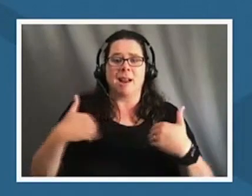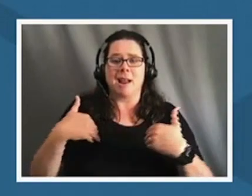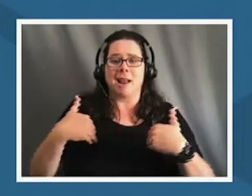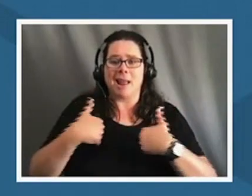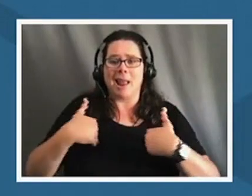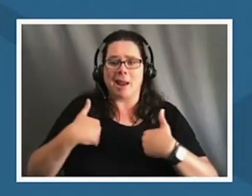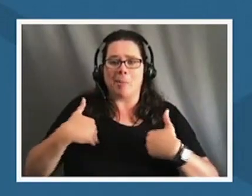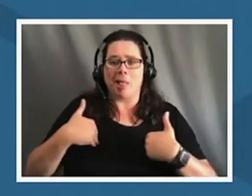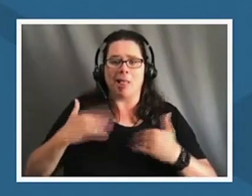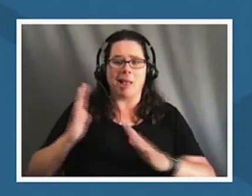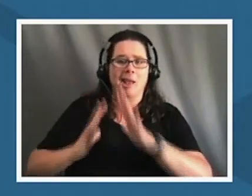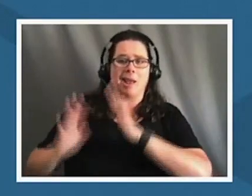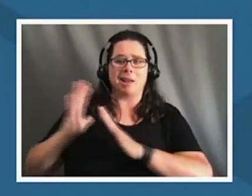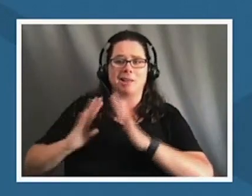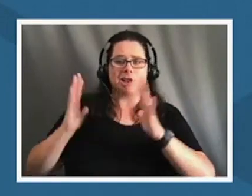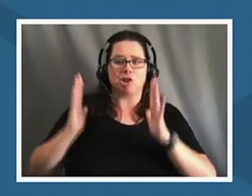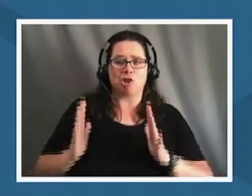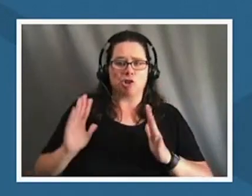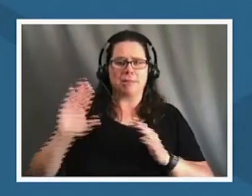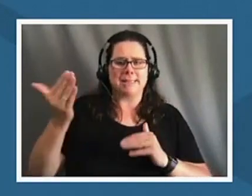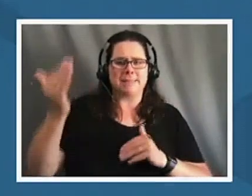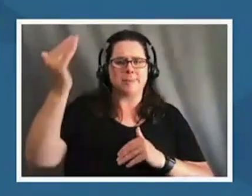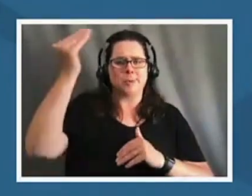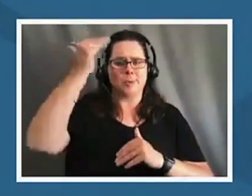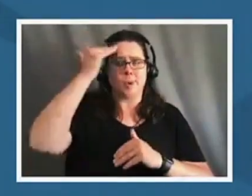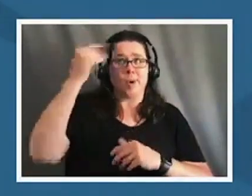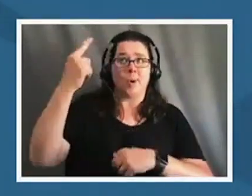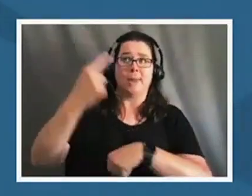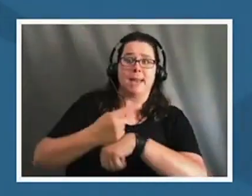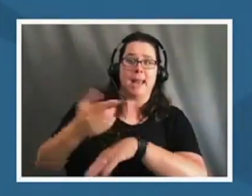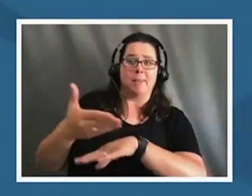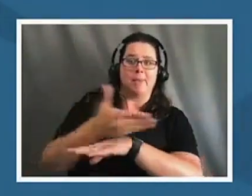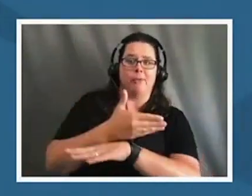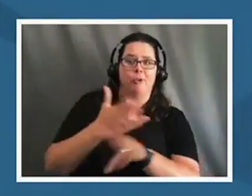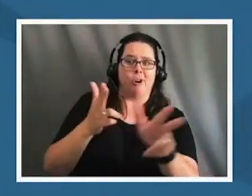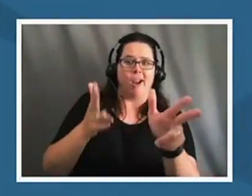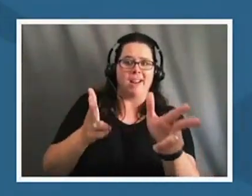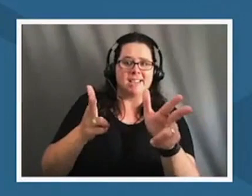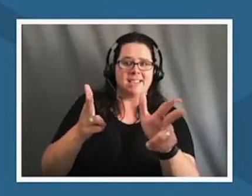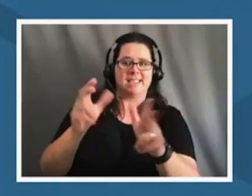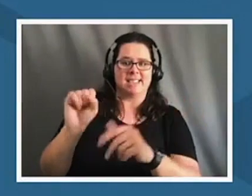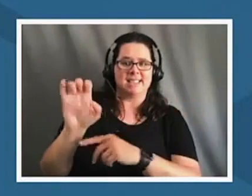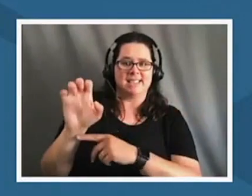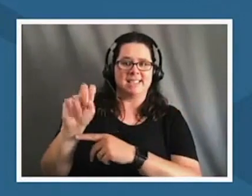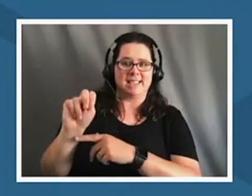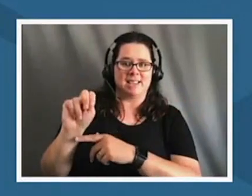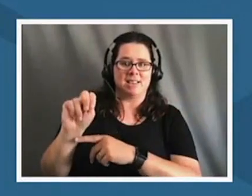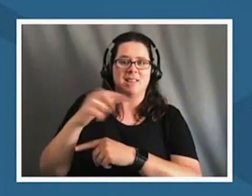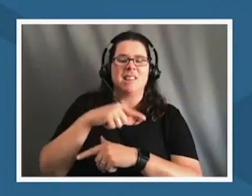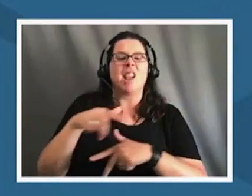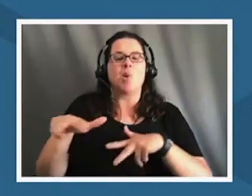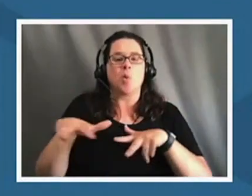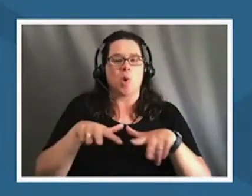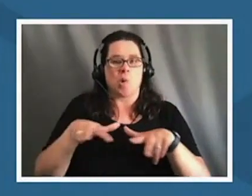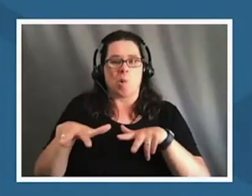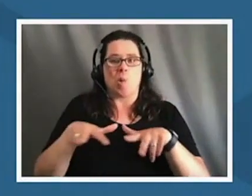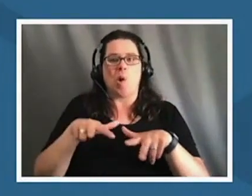um when it was the day before opening season and they would walk